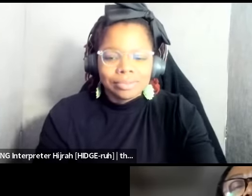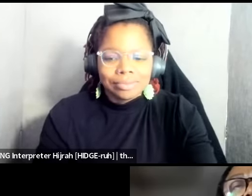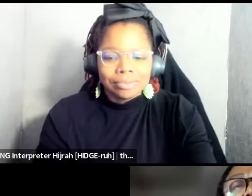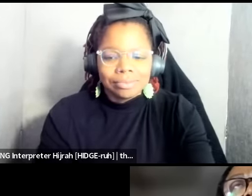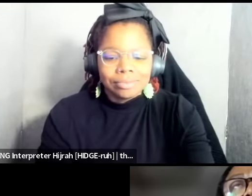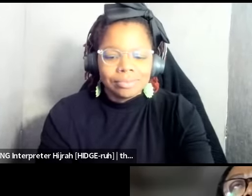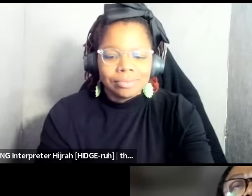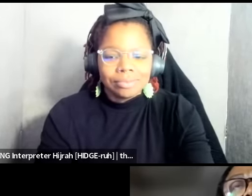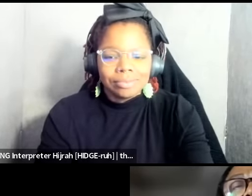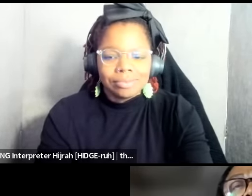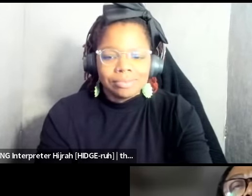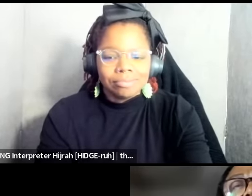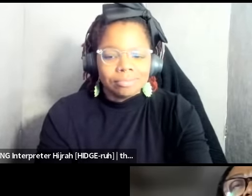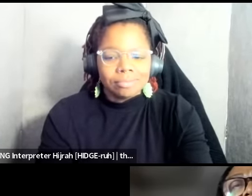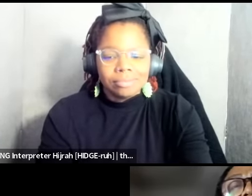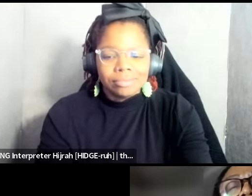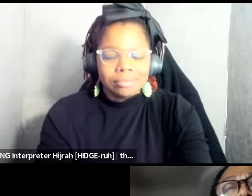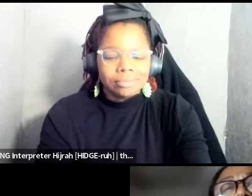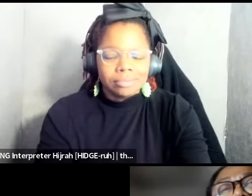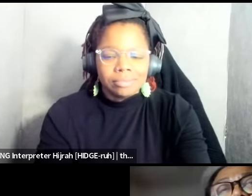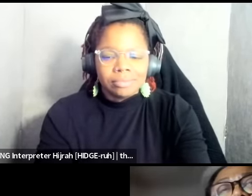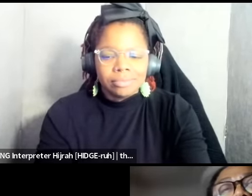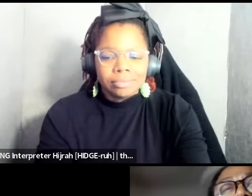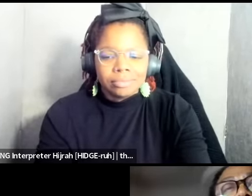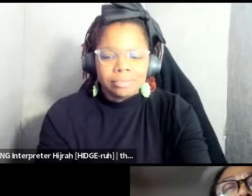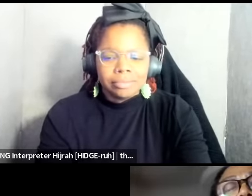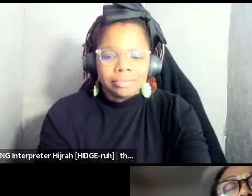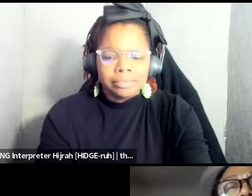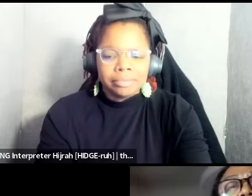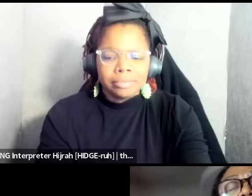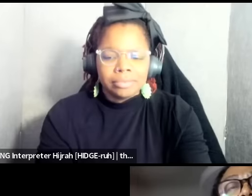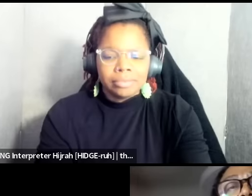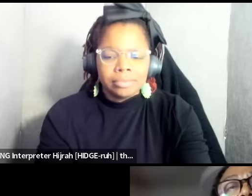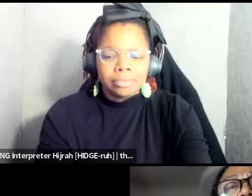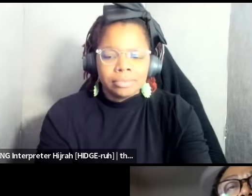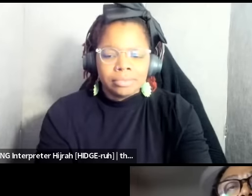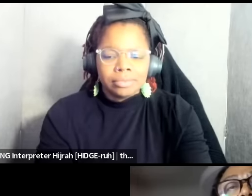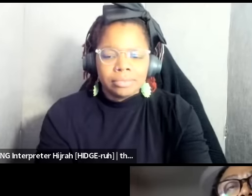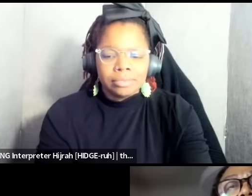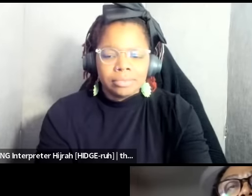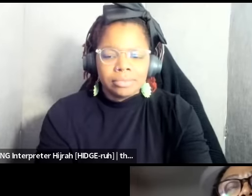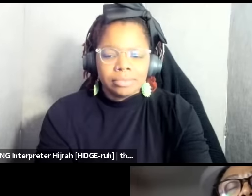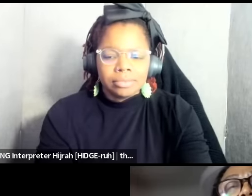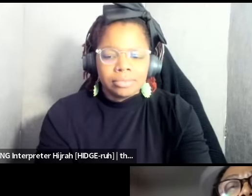the impact of colonization the hundreds of years is really important as black feminists that we